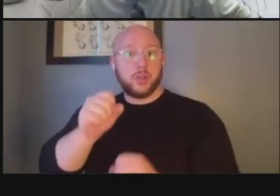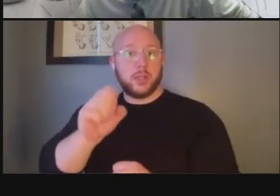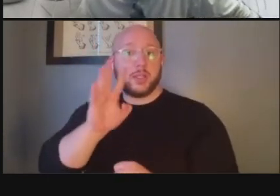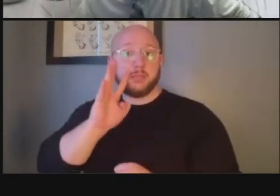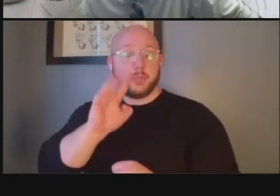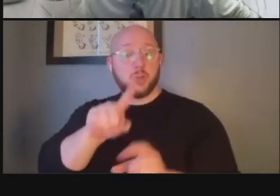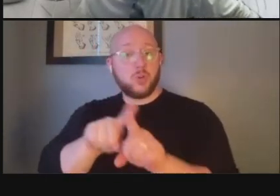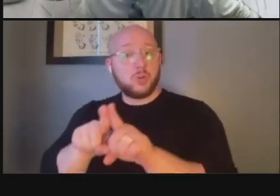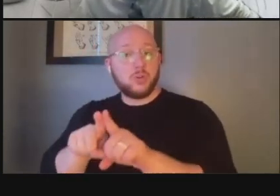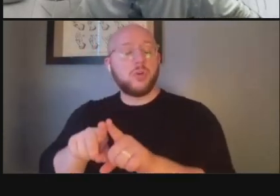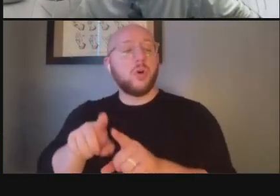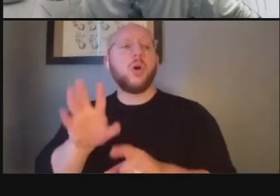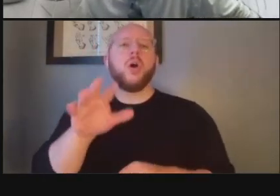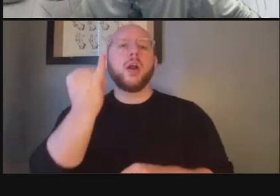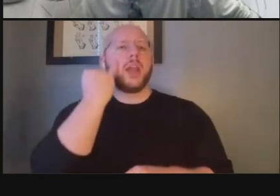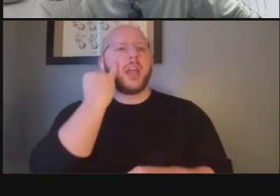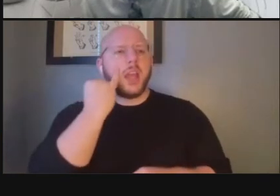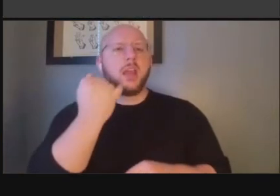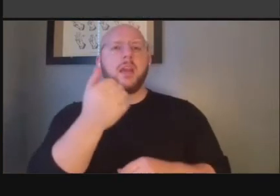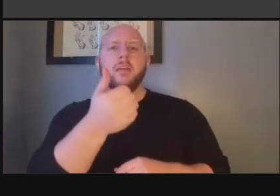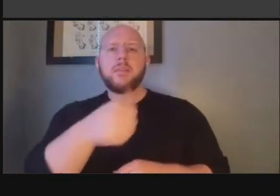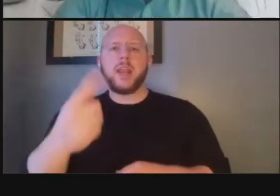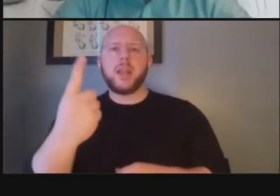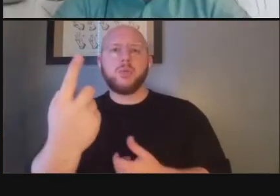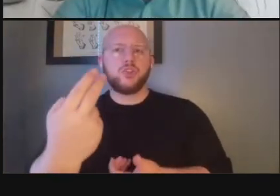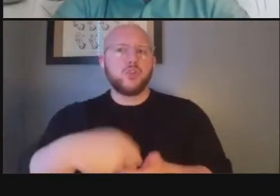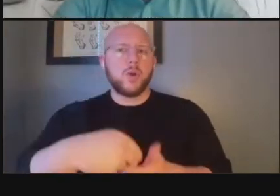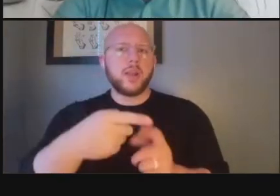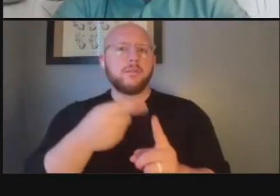or if there's anyone joining from the phone i don't know if i have anybody joining